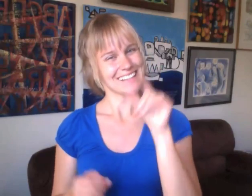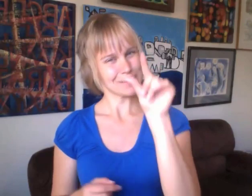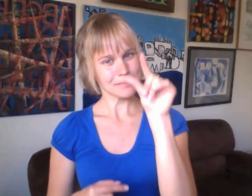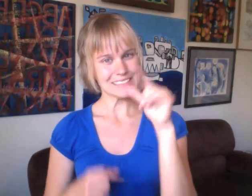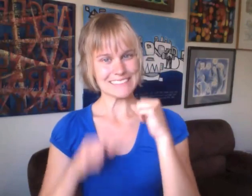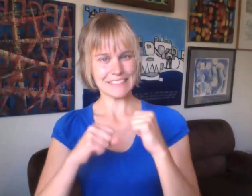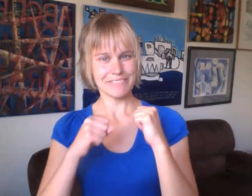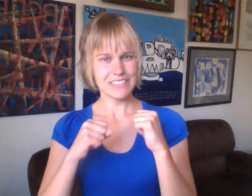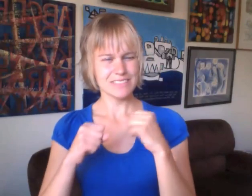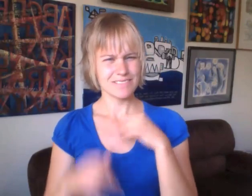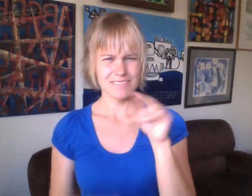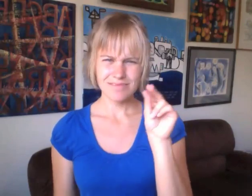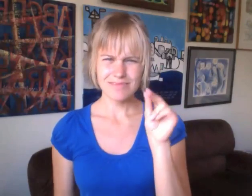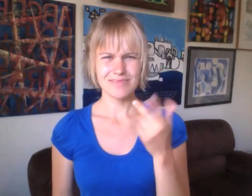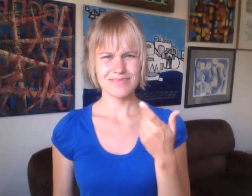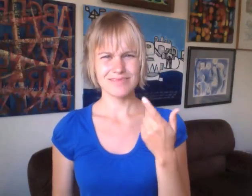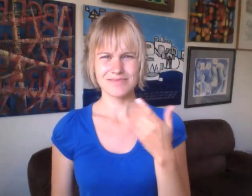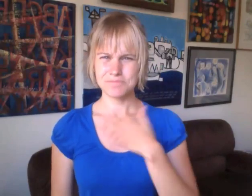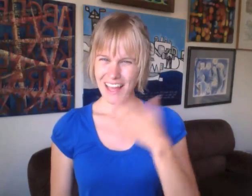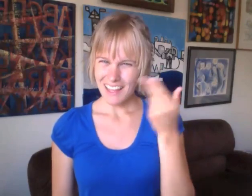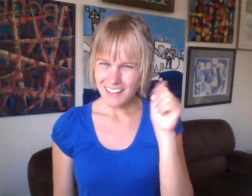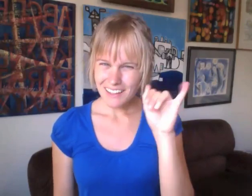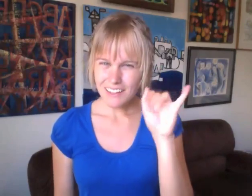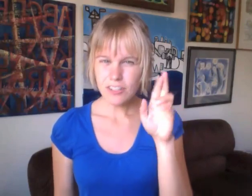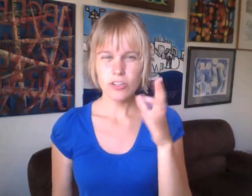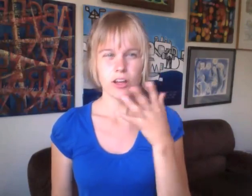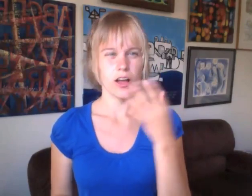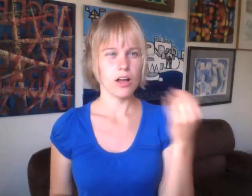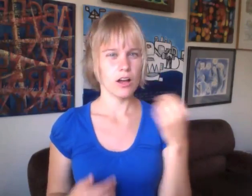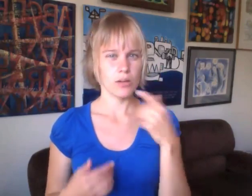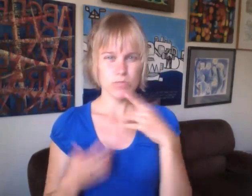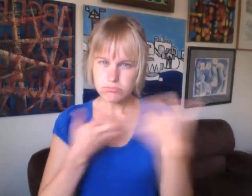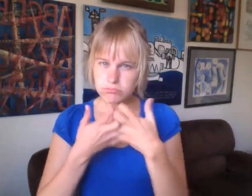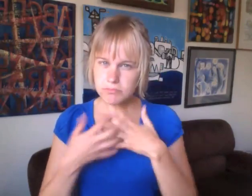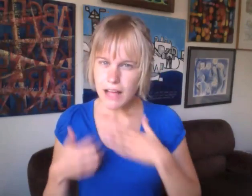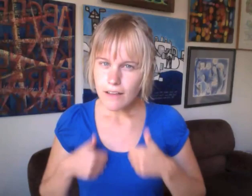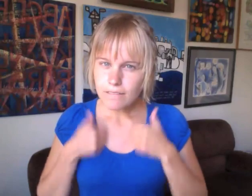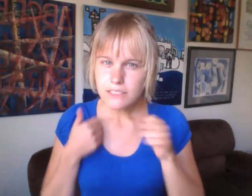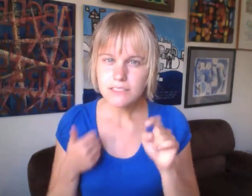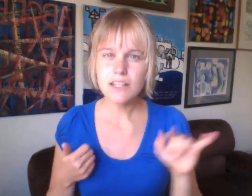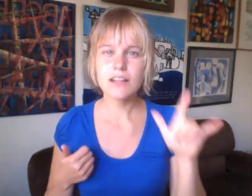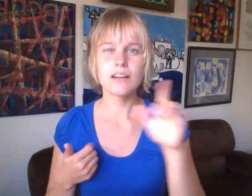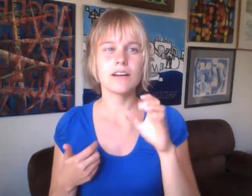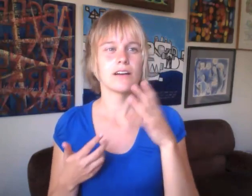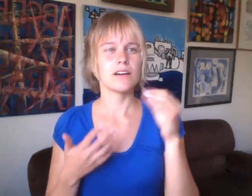I was a little defensive. I felt entitled to my own hair. I liked how dreadlocks fit my lifestyle.